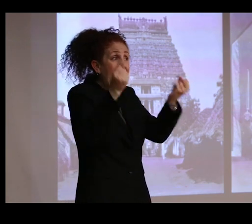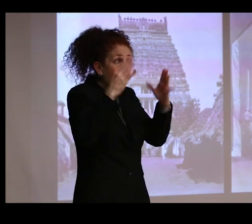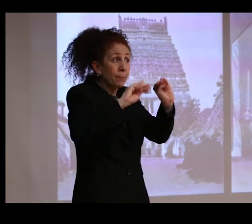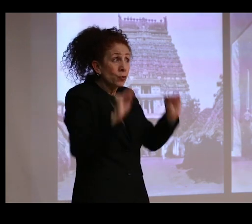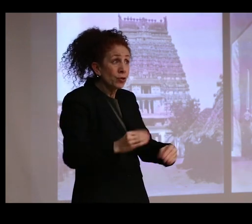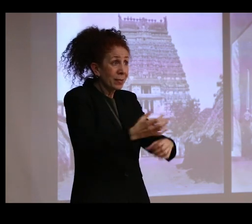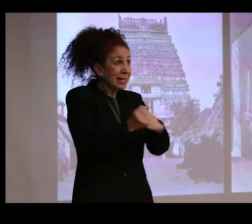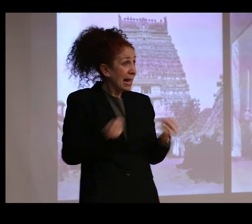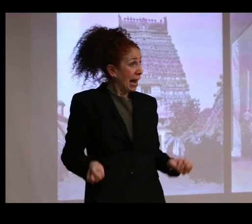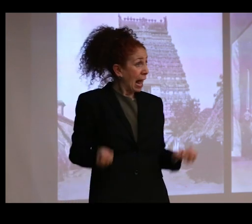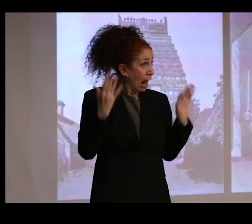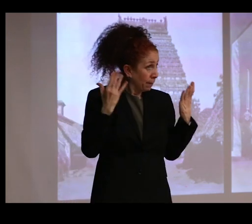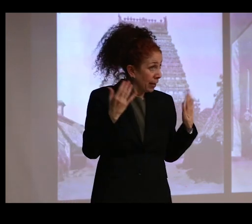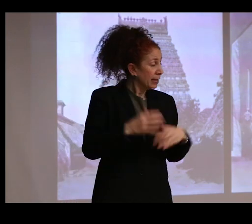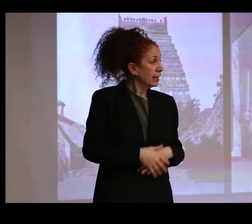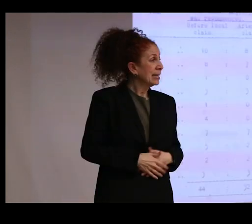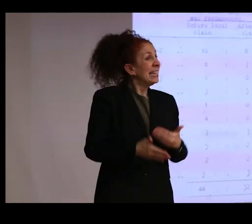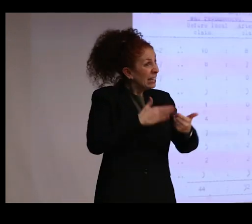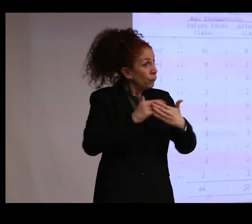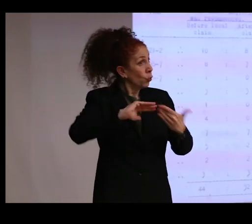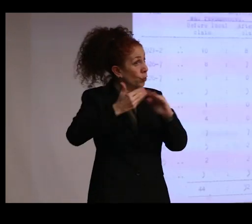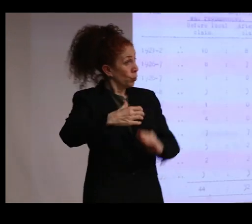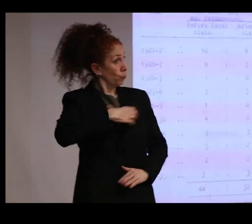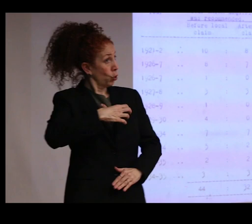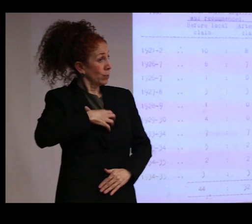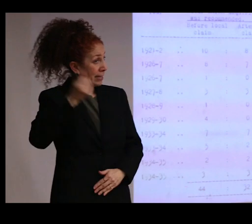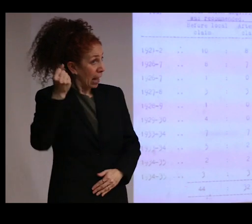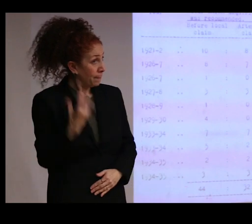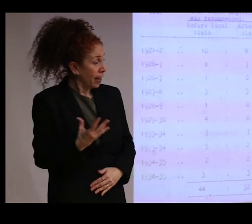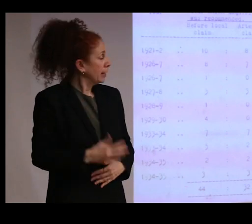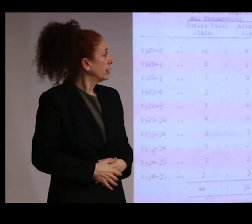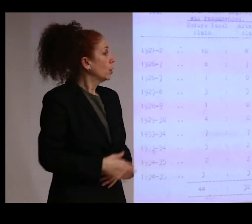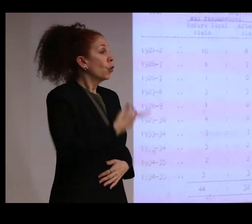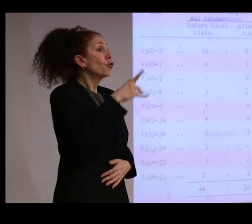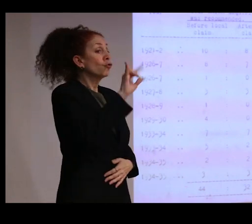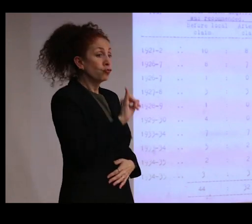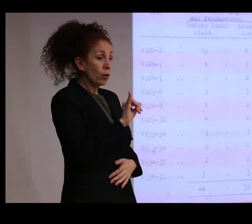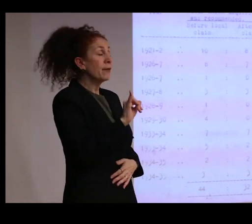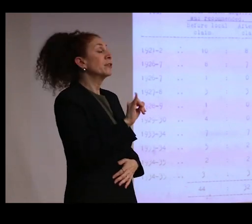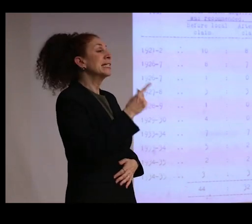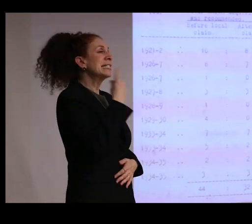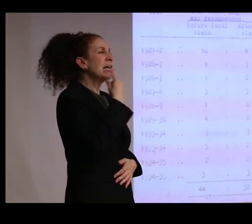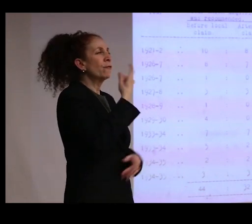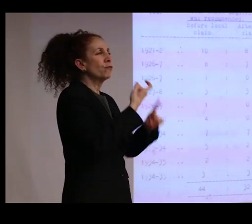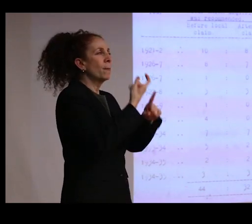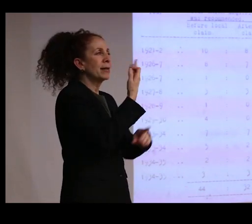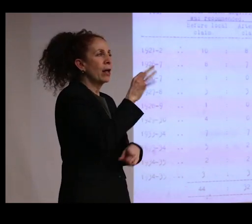acquire against Indian protest? Gravely's tally in 1936 suggests that only one out